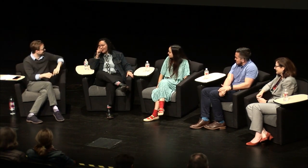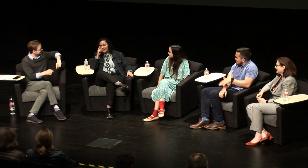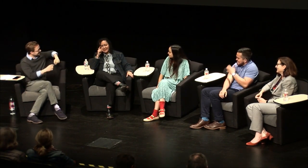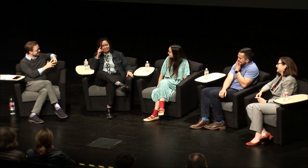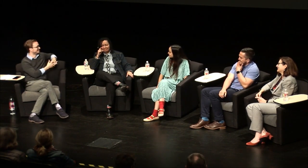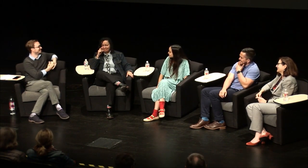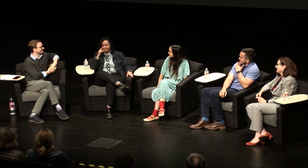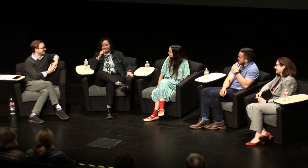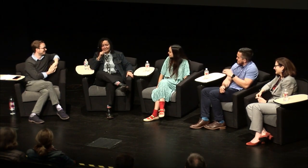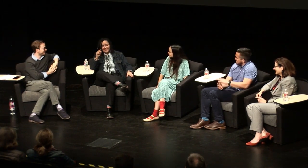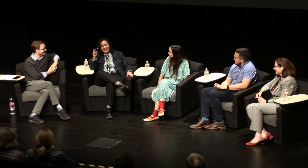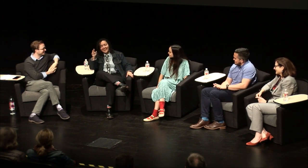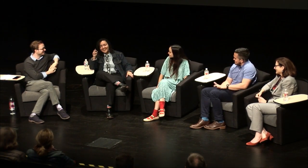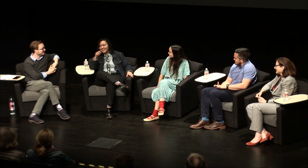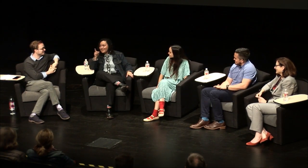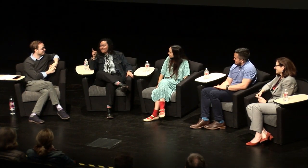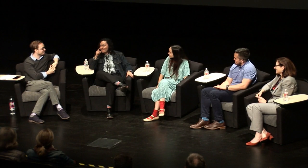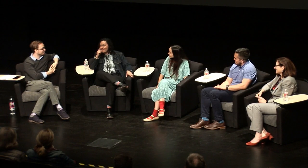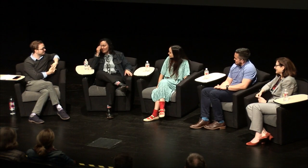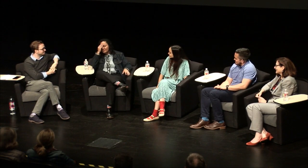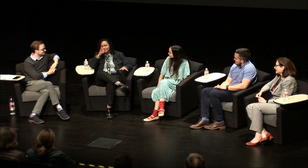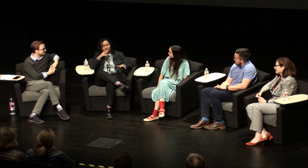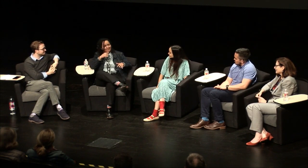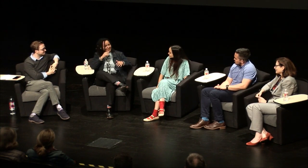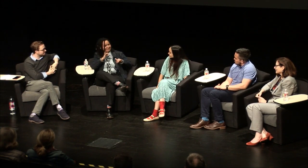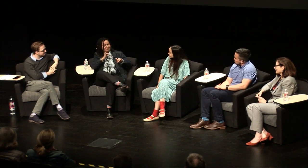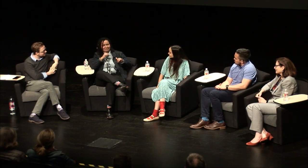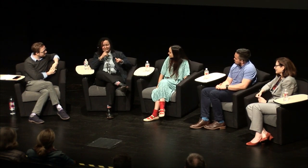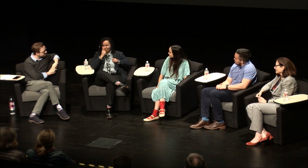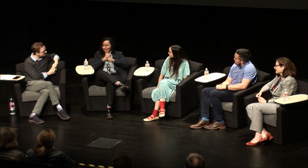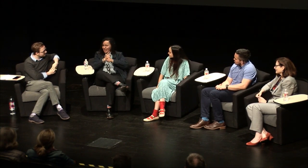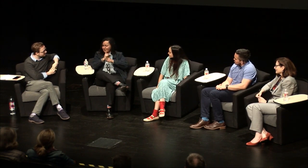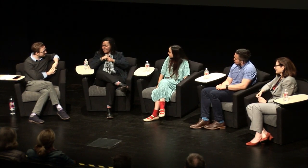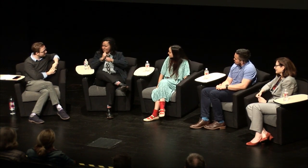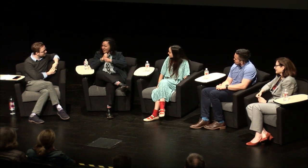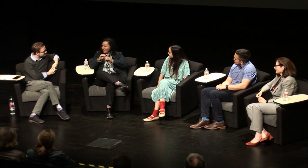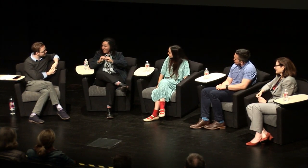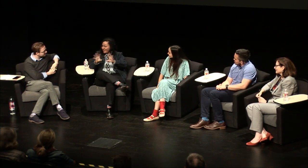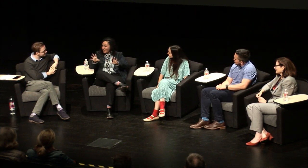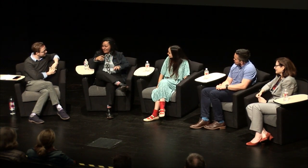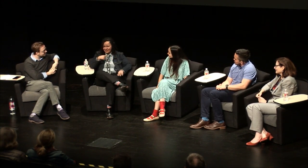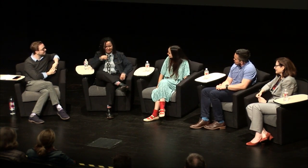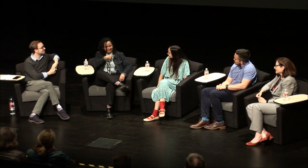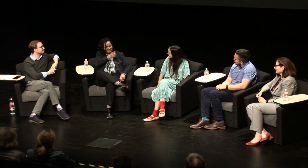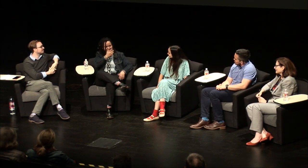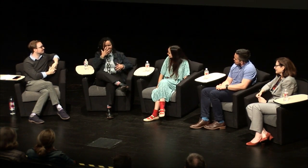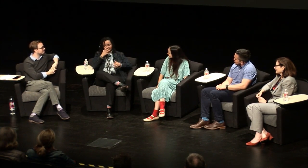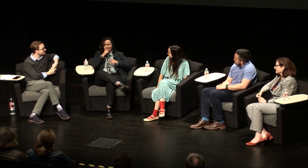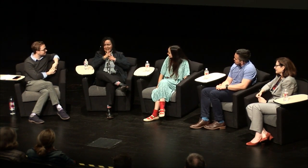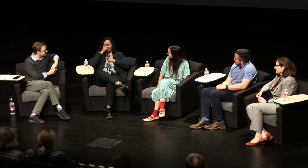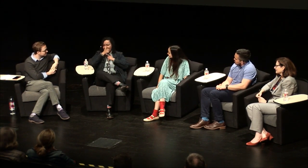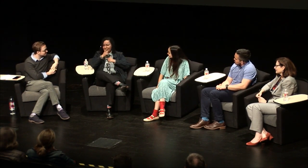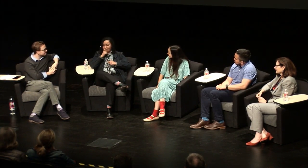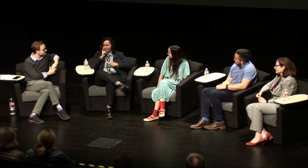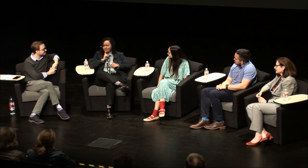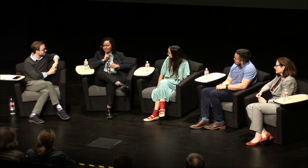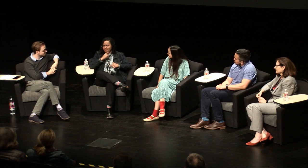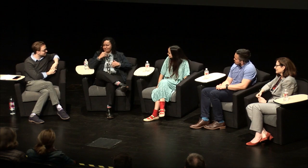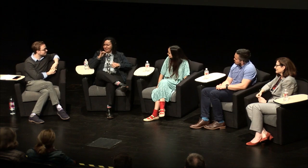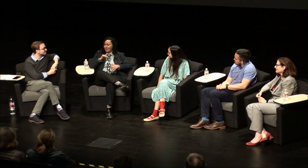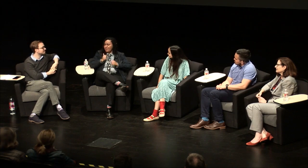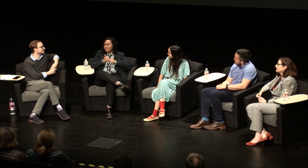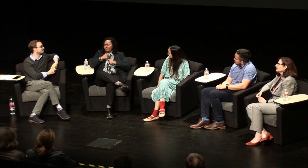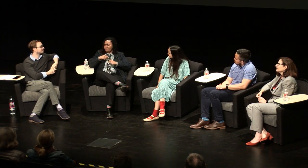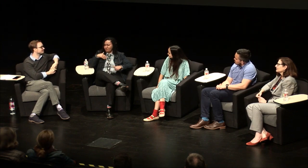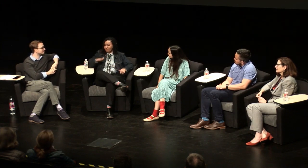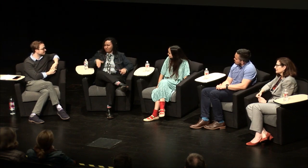on my end of that question. [Rezenet:] I just realized I should make clarify that